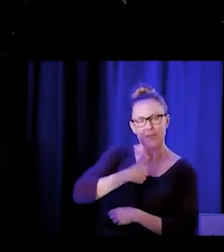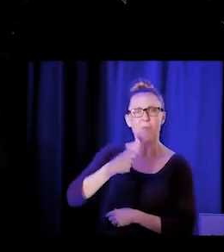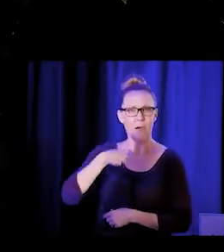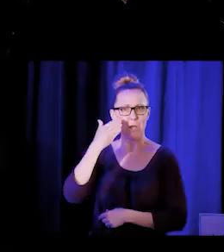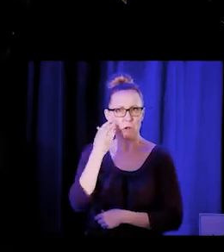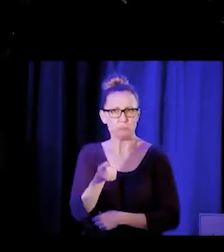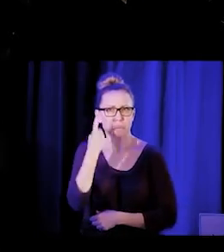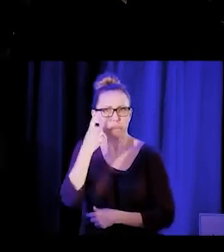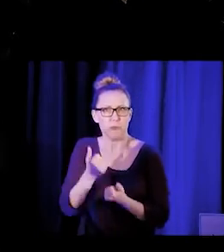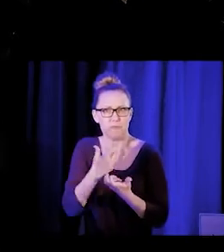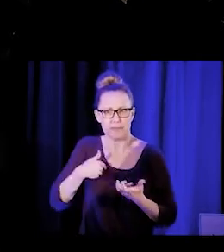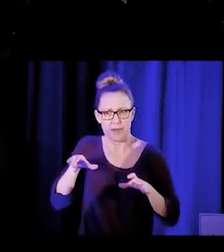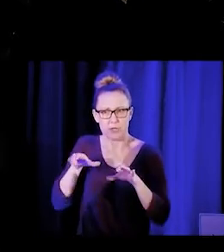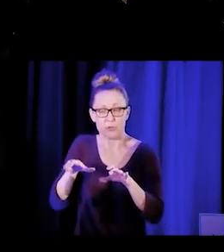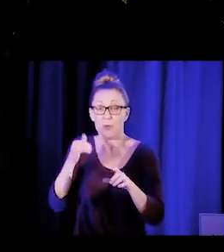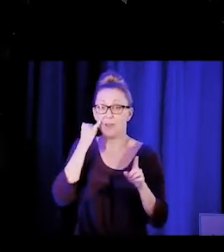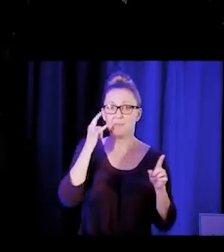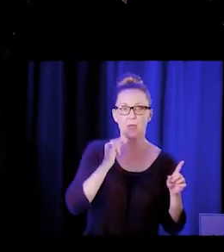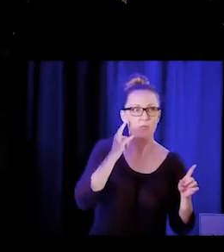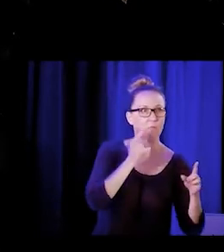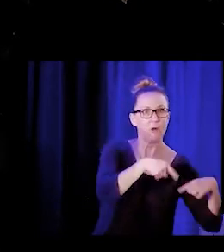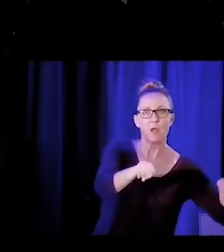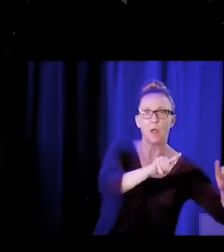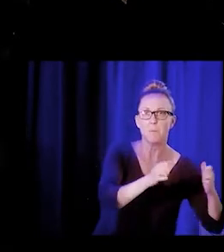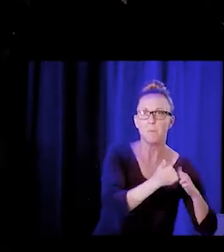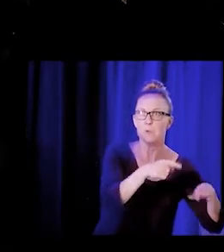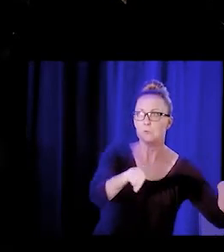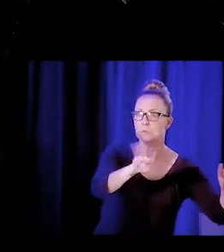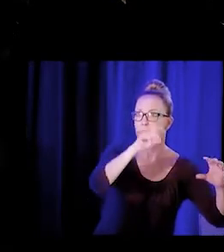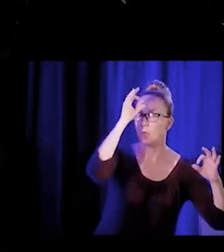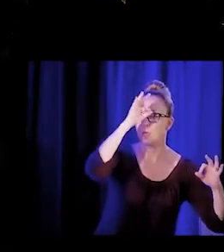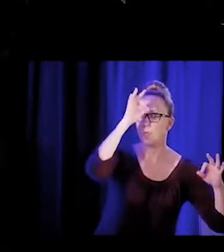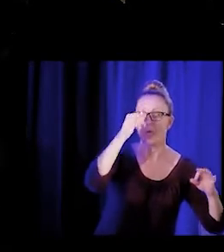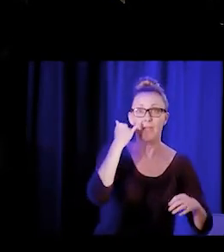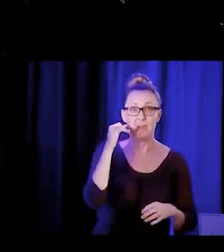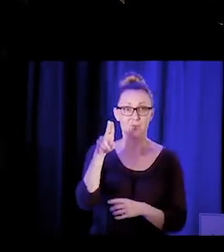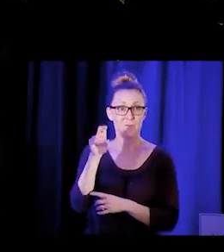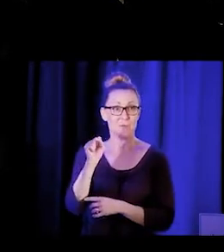And if California and the nation knew what we do,